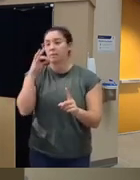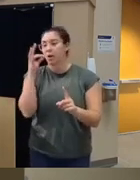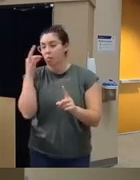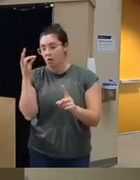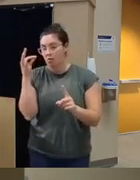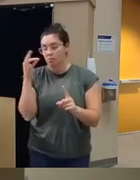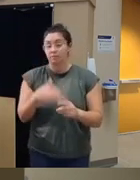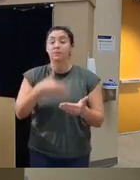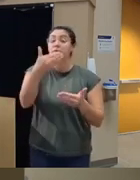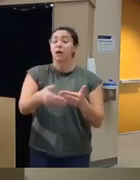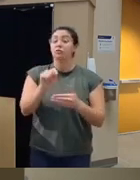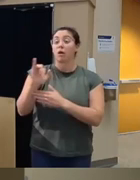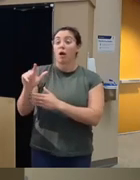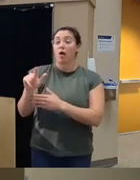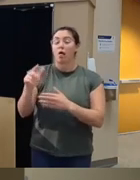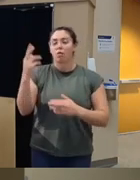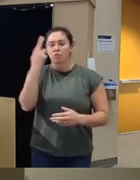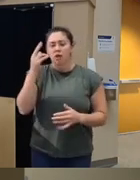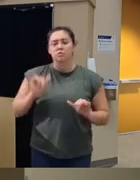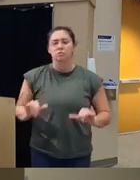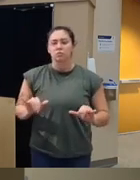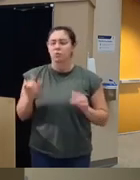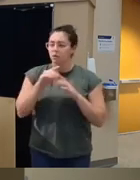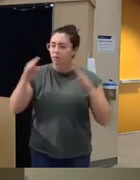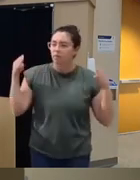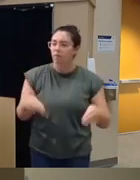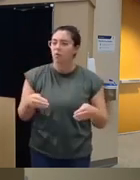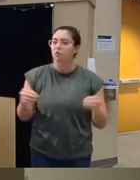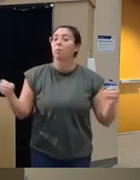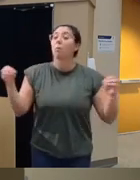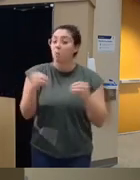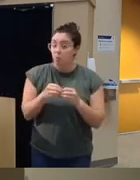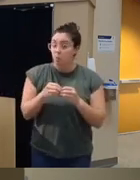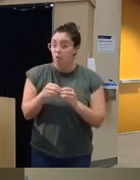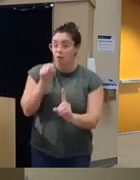the next trial we realized we really need to focus on the most prevalent substance use that we were